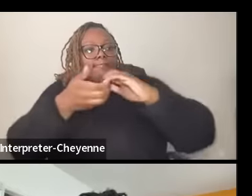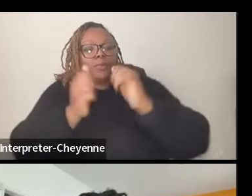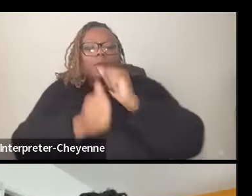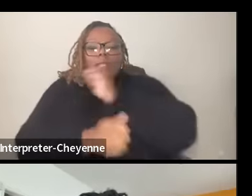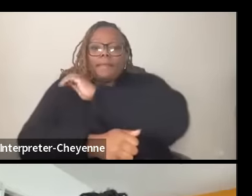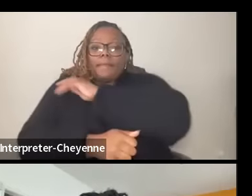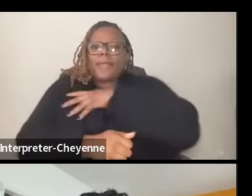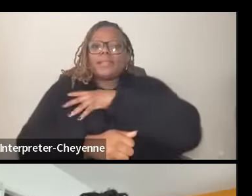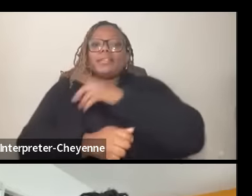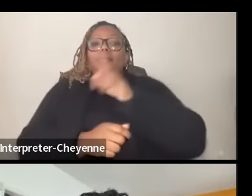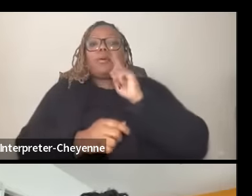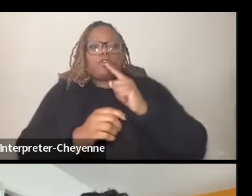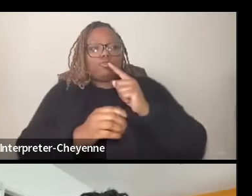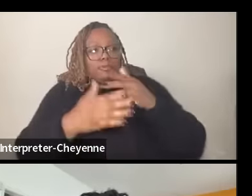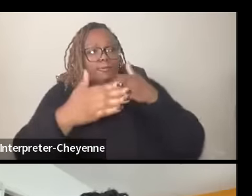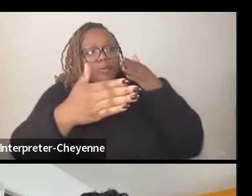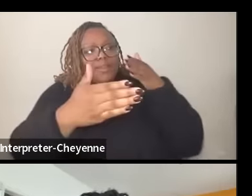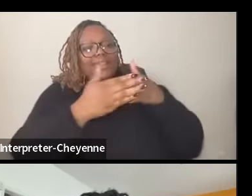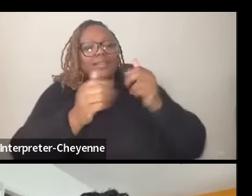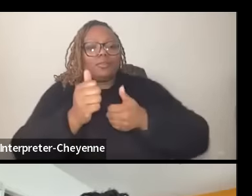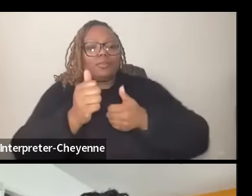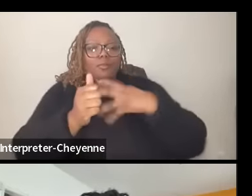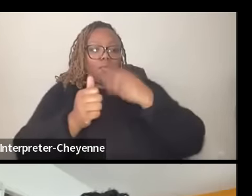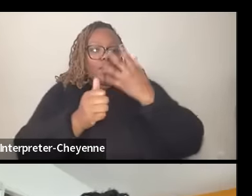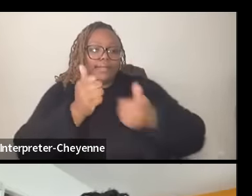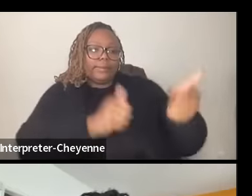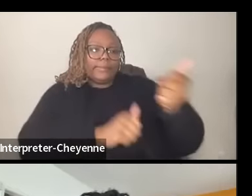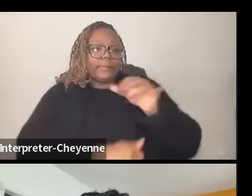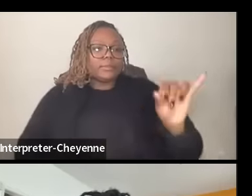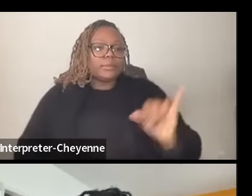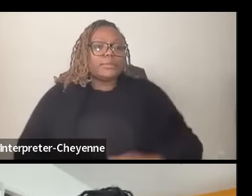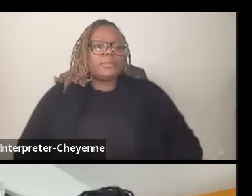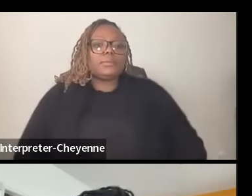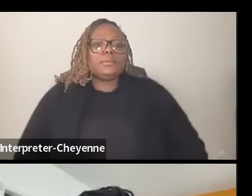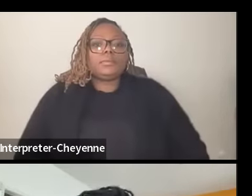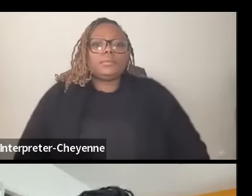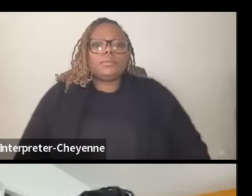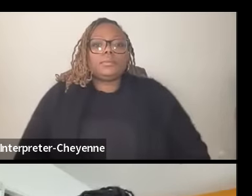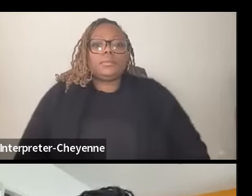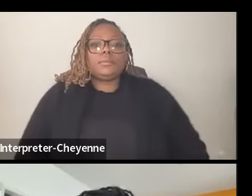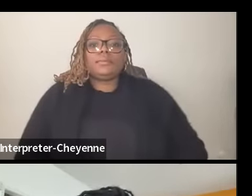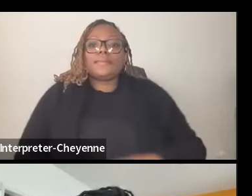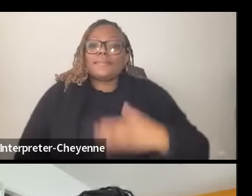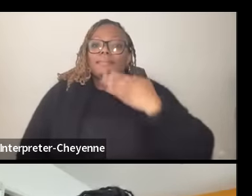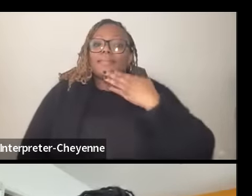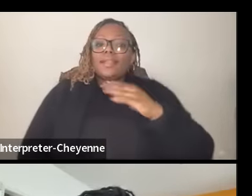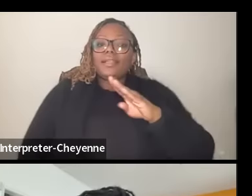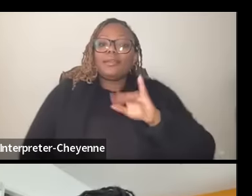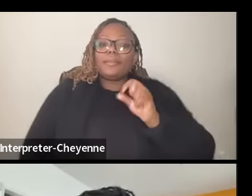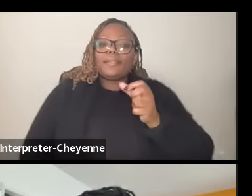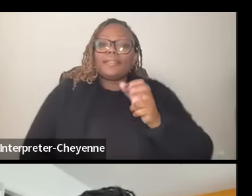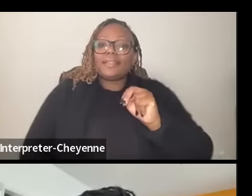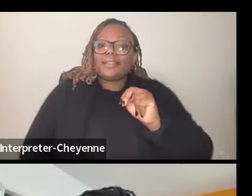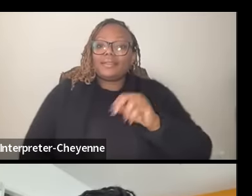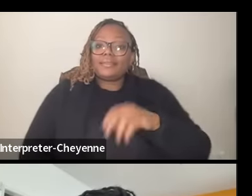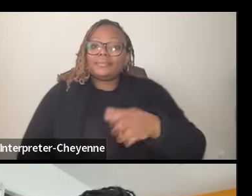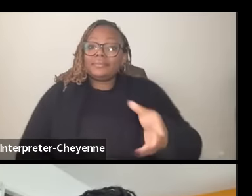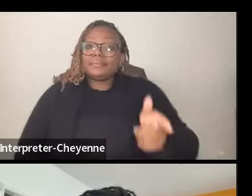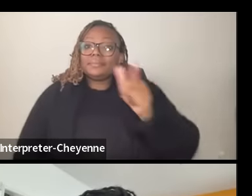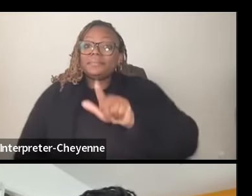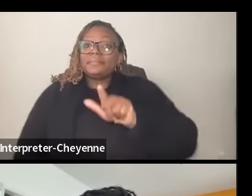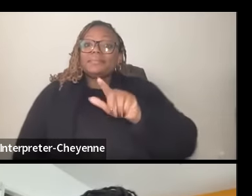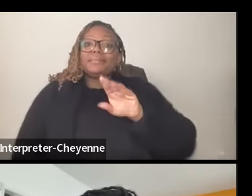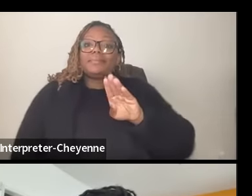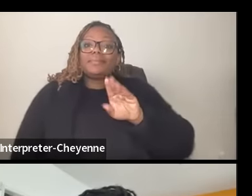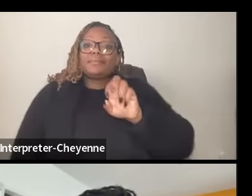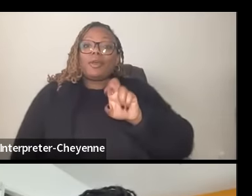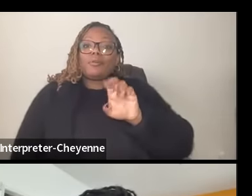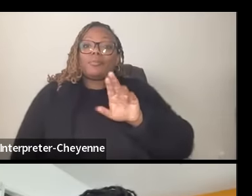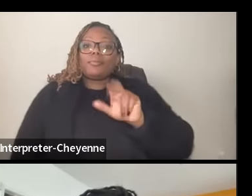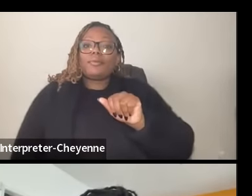white supremacy as well thank you ban Barbara I'd like to pull you in you are an example of